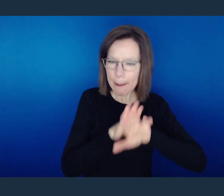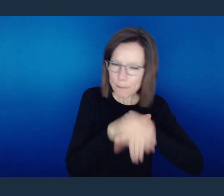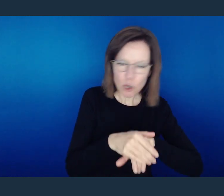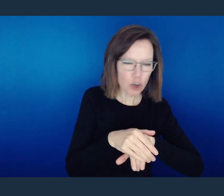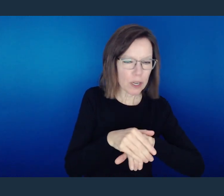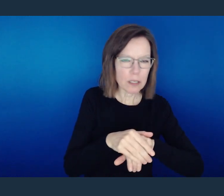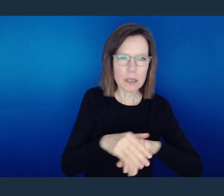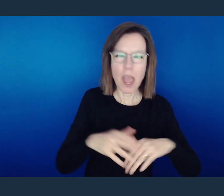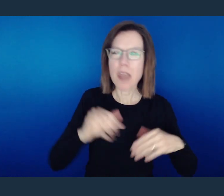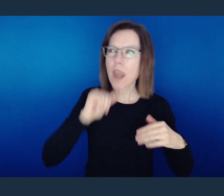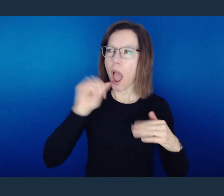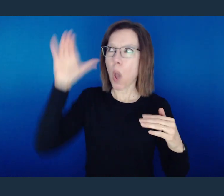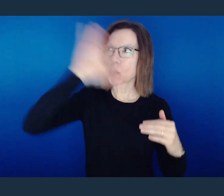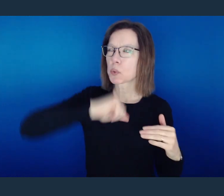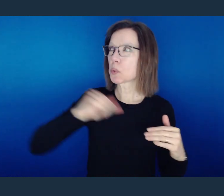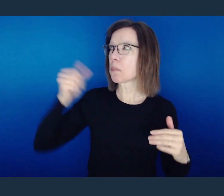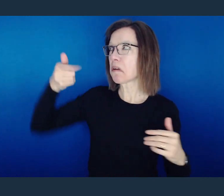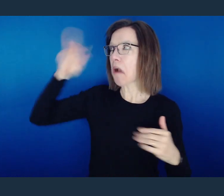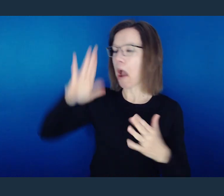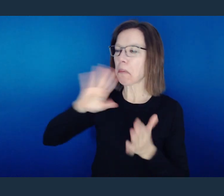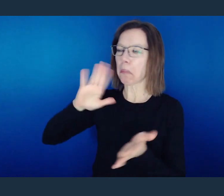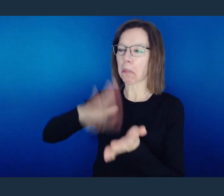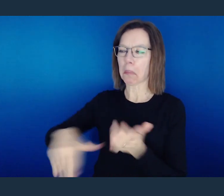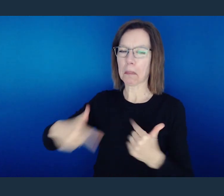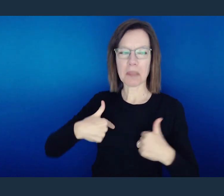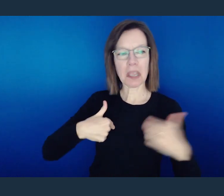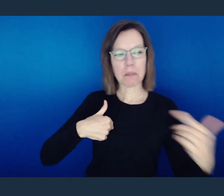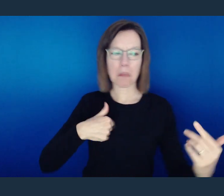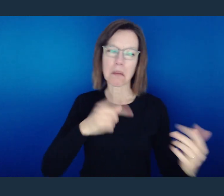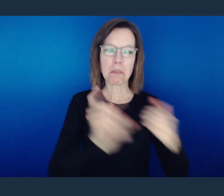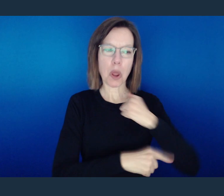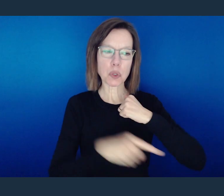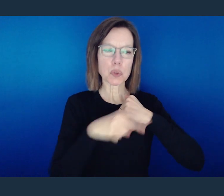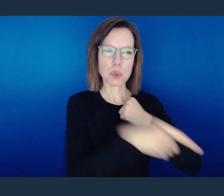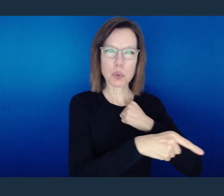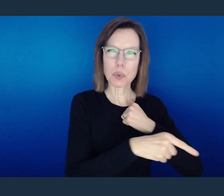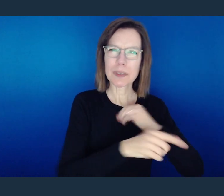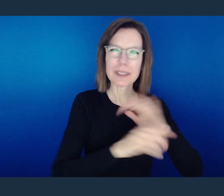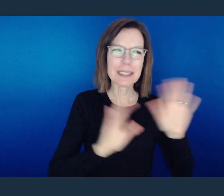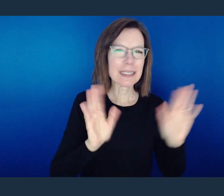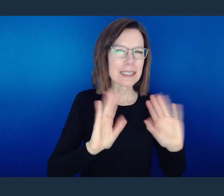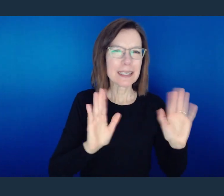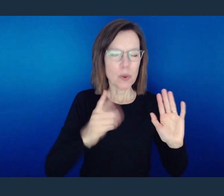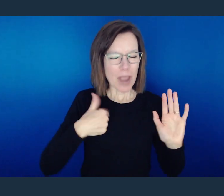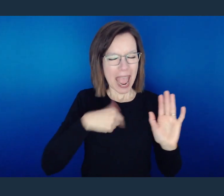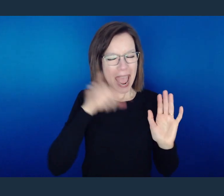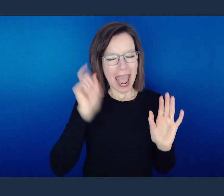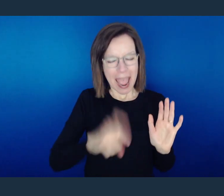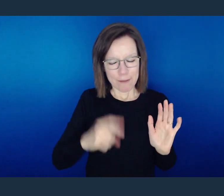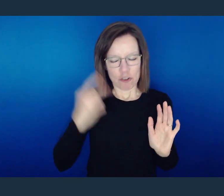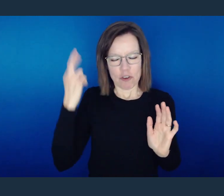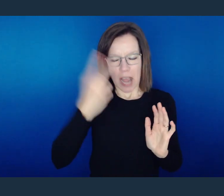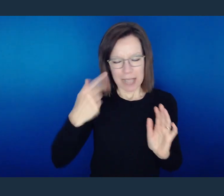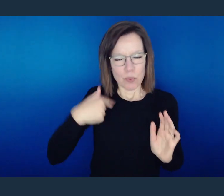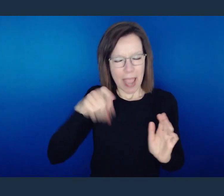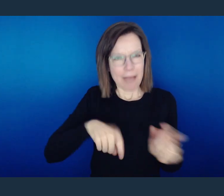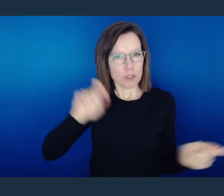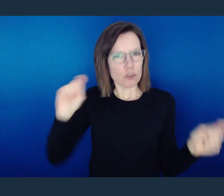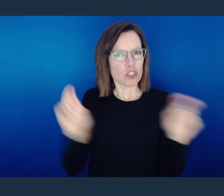And I'm calling us to put away the idea that we can function the way we always have.